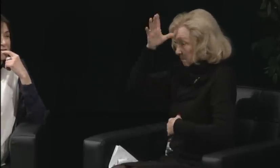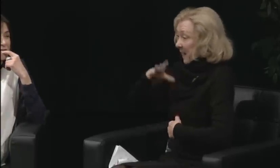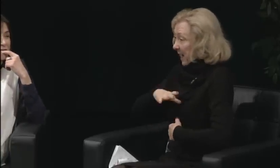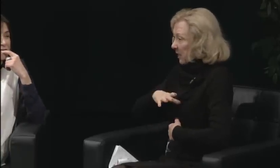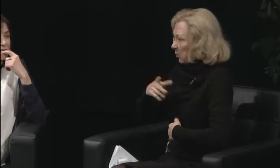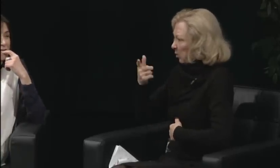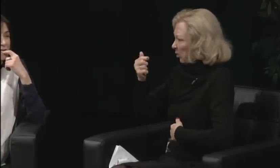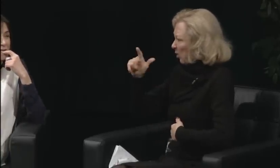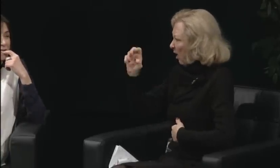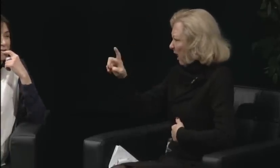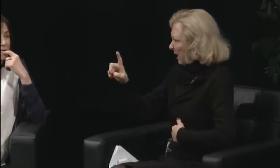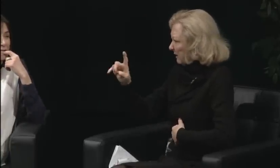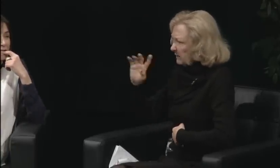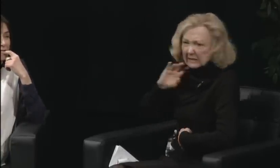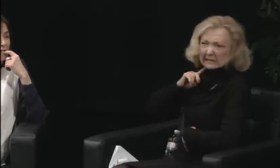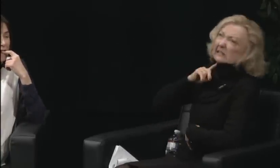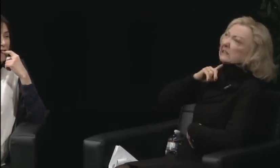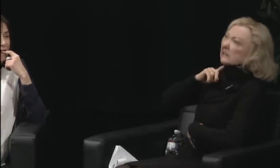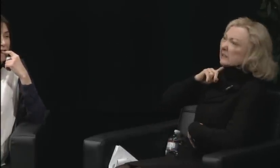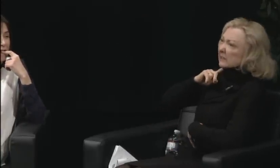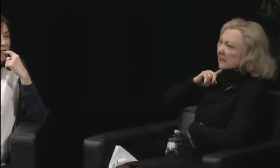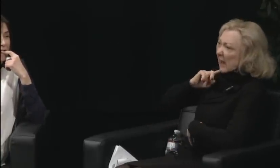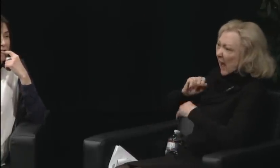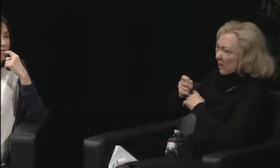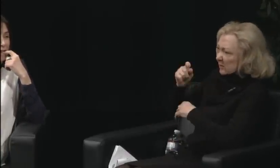So, I remember the day when they announced that Zinser was selected.